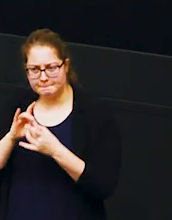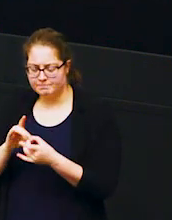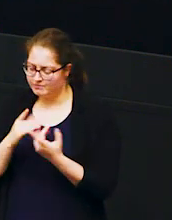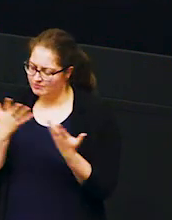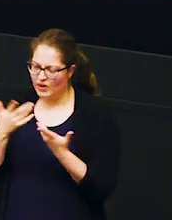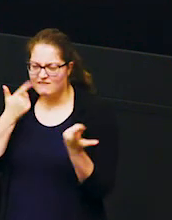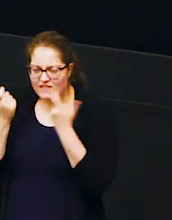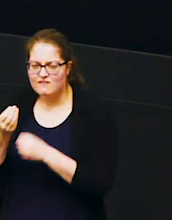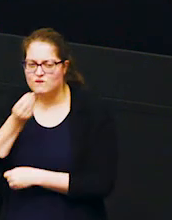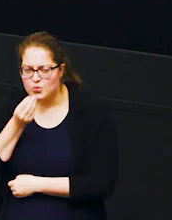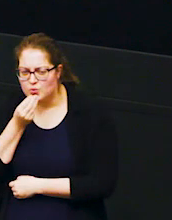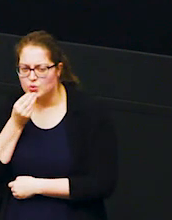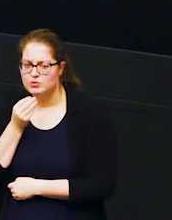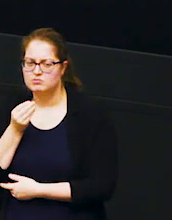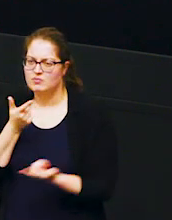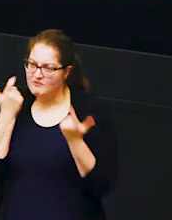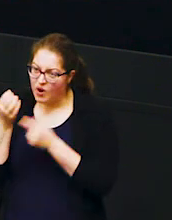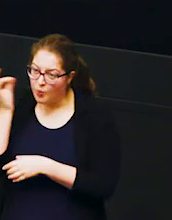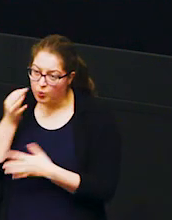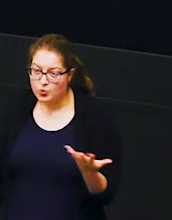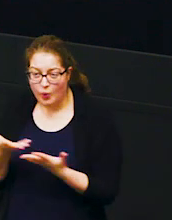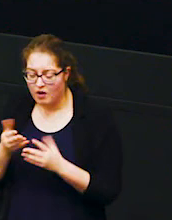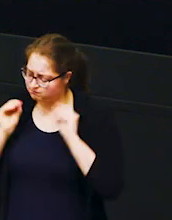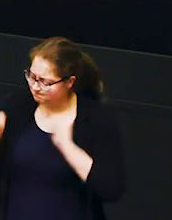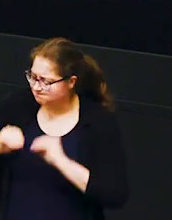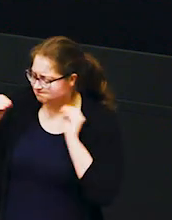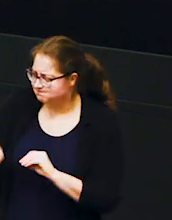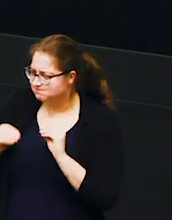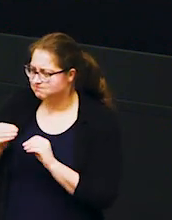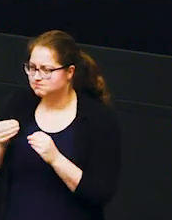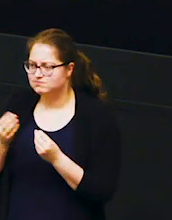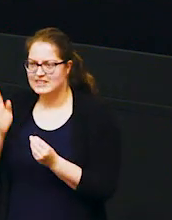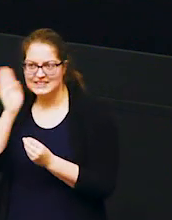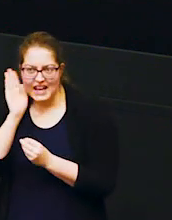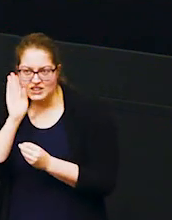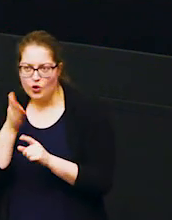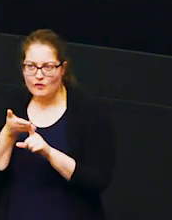difficult times where to find water when to avoid danger when not to go and eat the farmer's crops